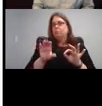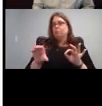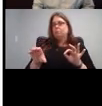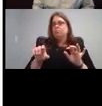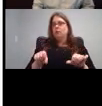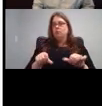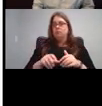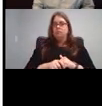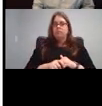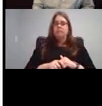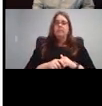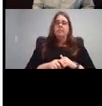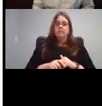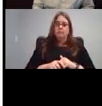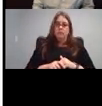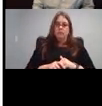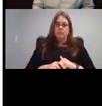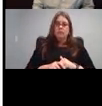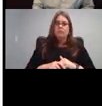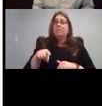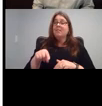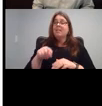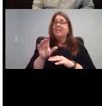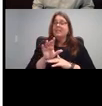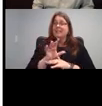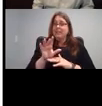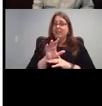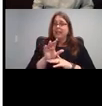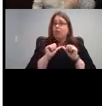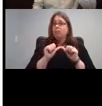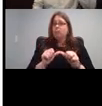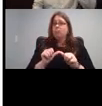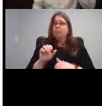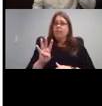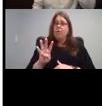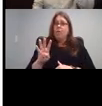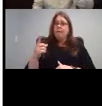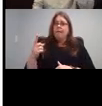This video it's four and a half minutes long. And it It shows